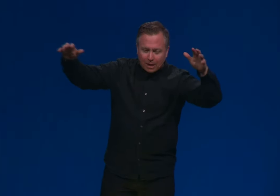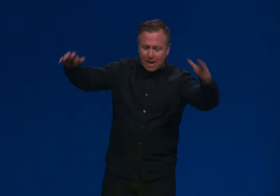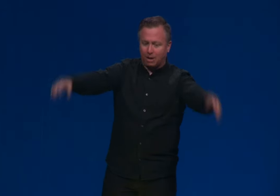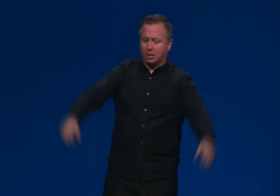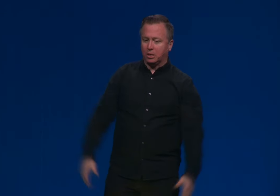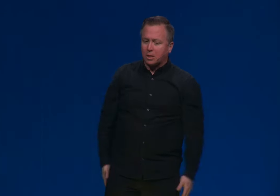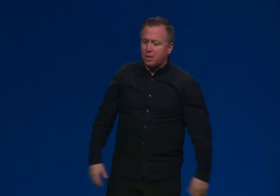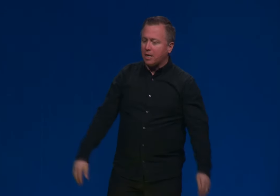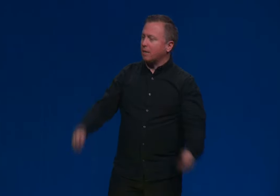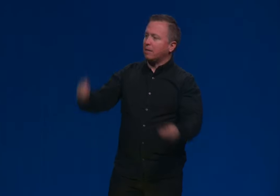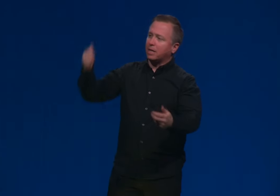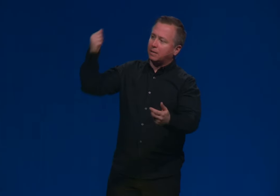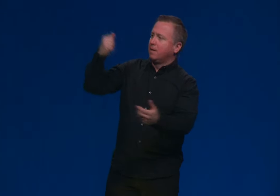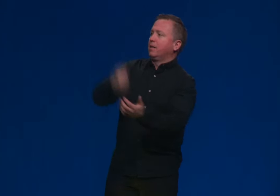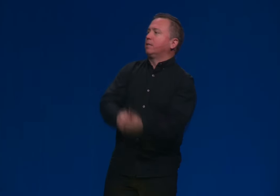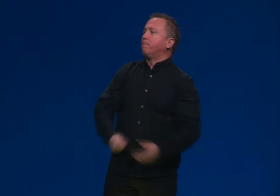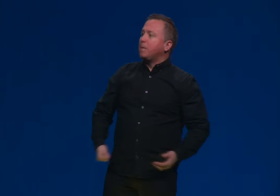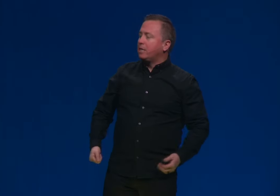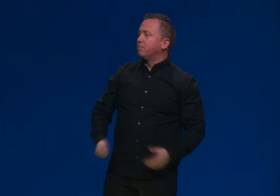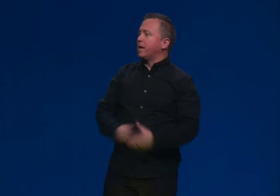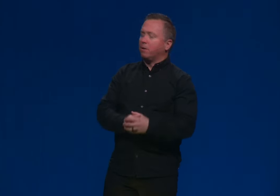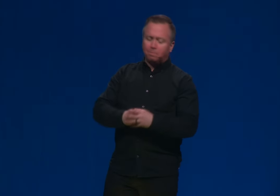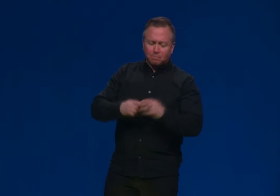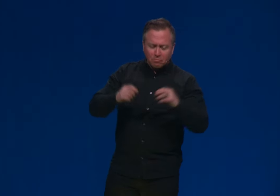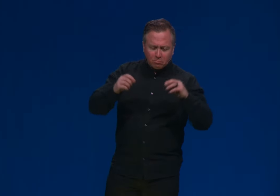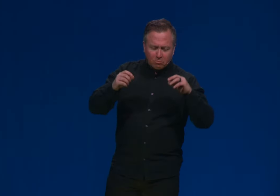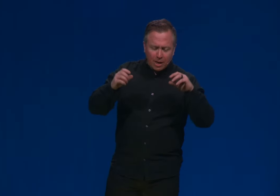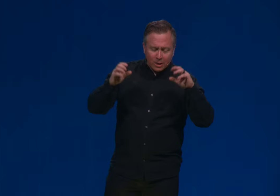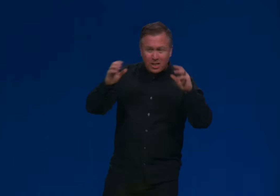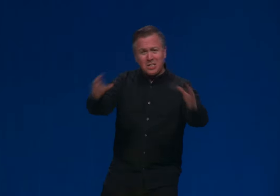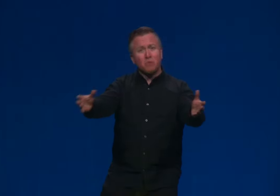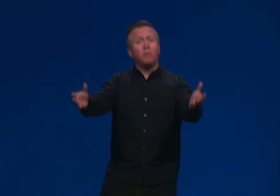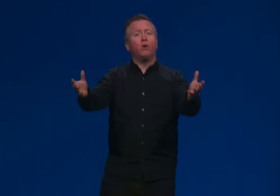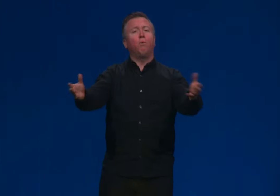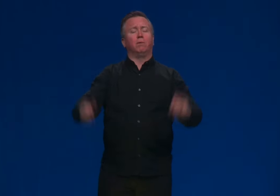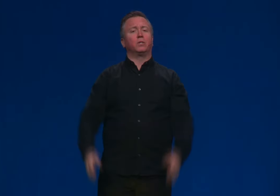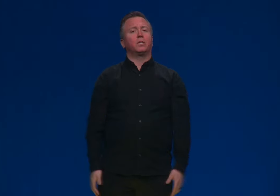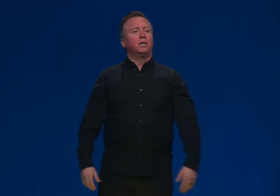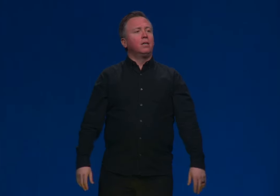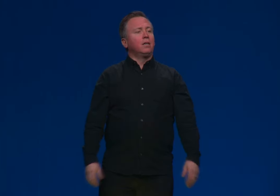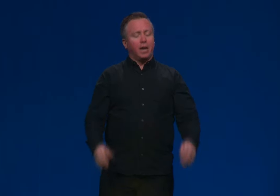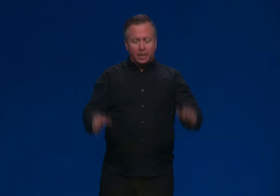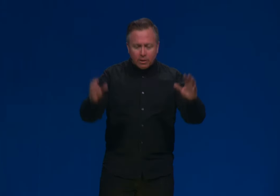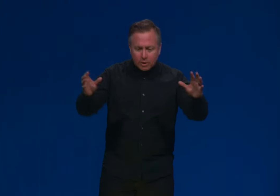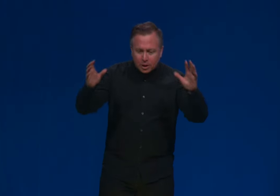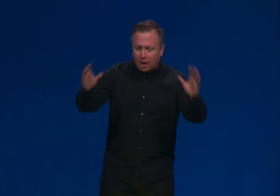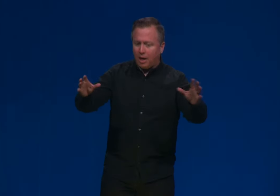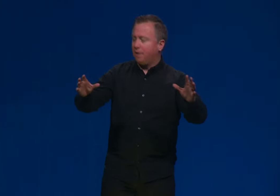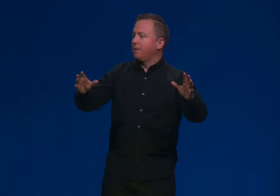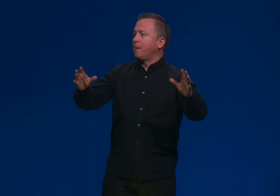of chaos, the sea, and like it to beat him down. And Genesis one opens and here is God.